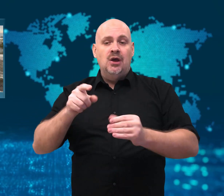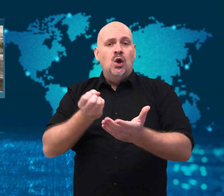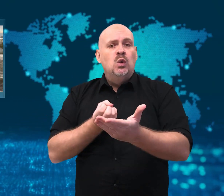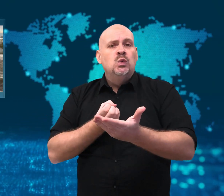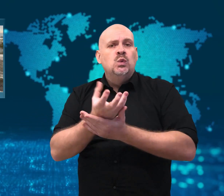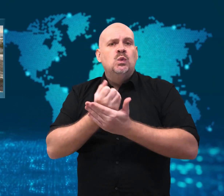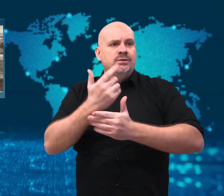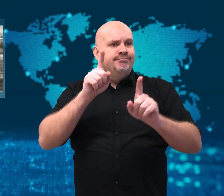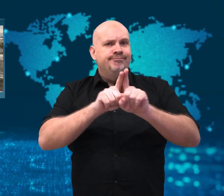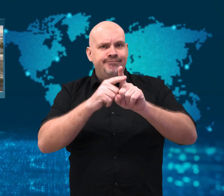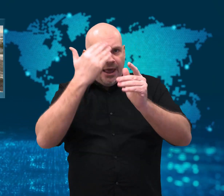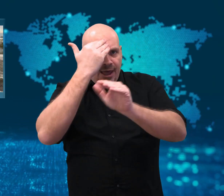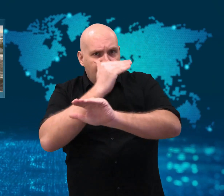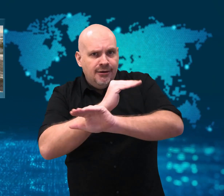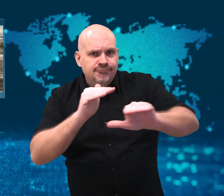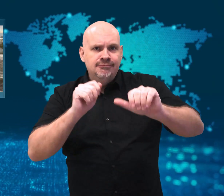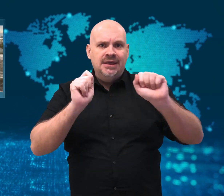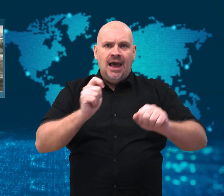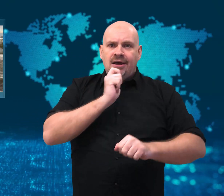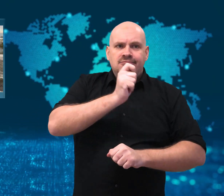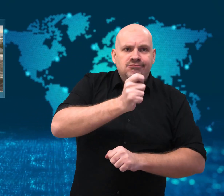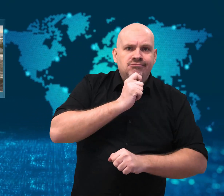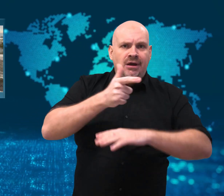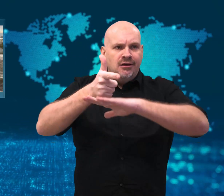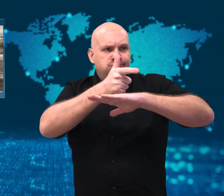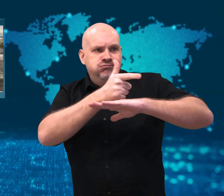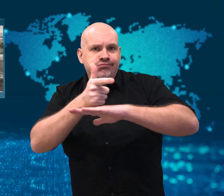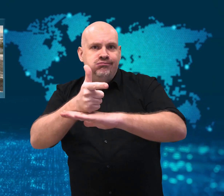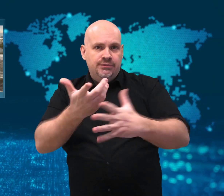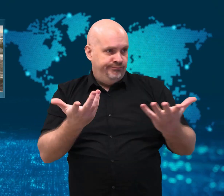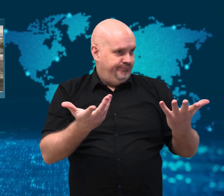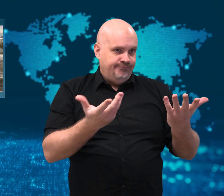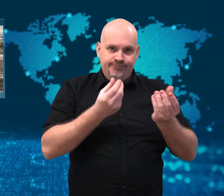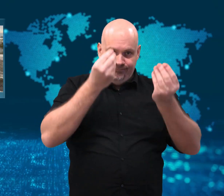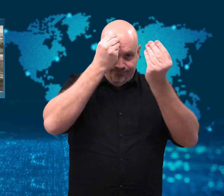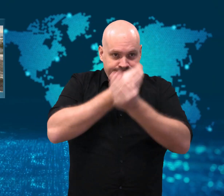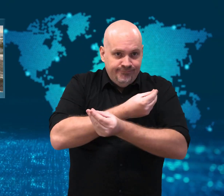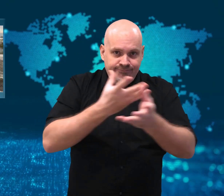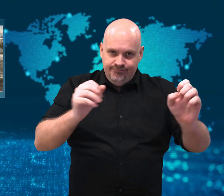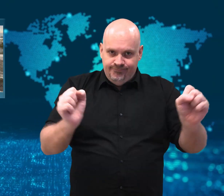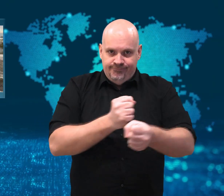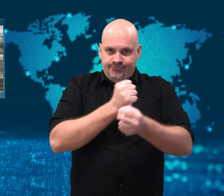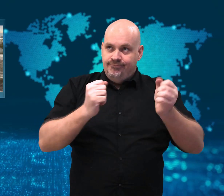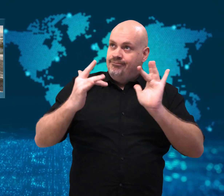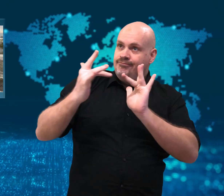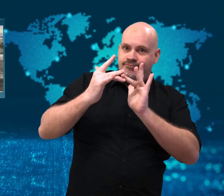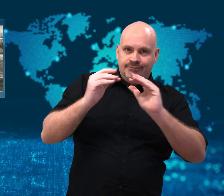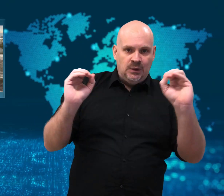News agencies could not report injuries or deaths.